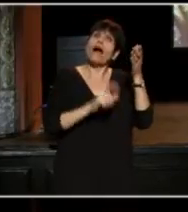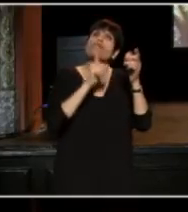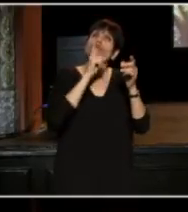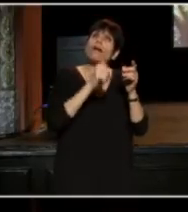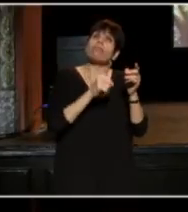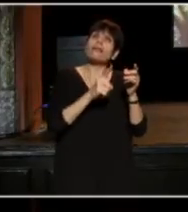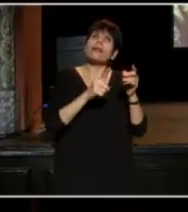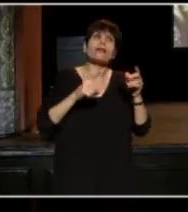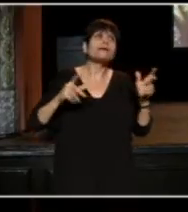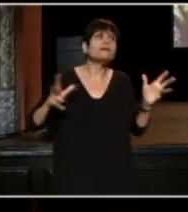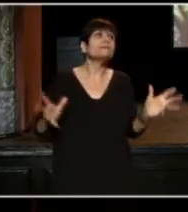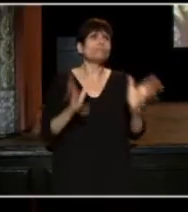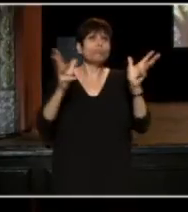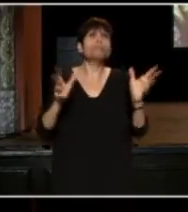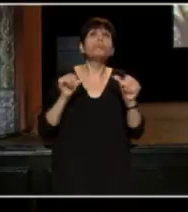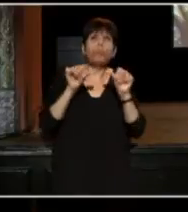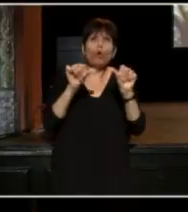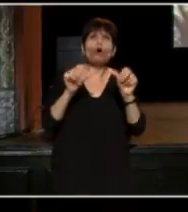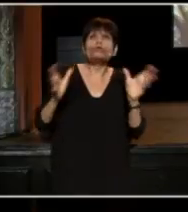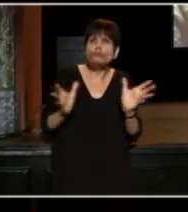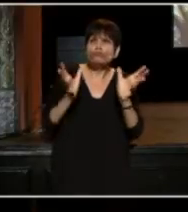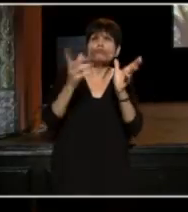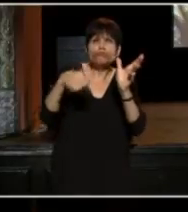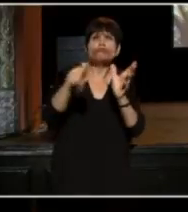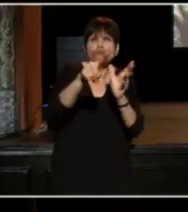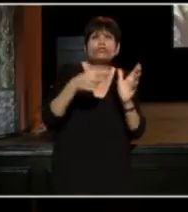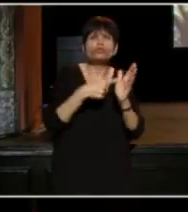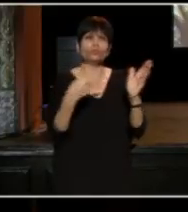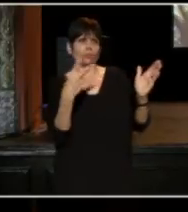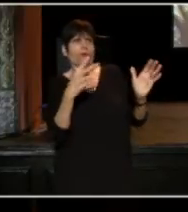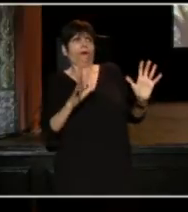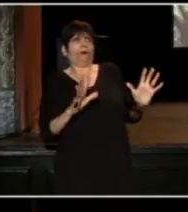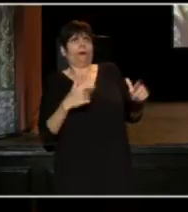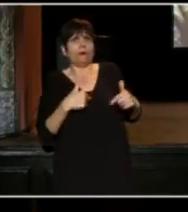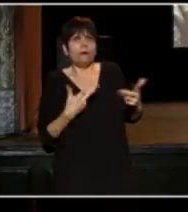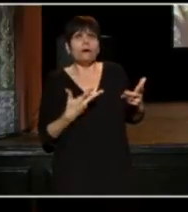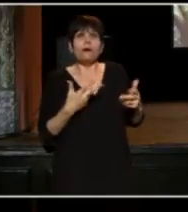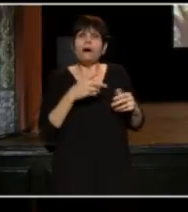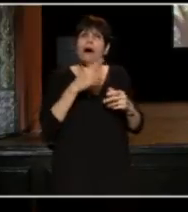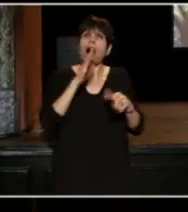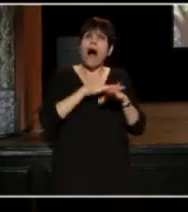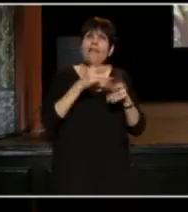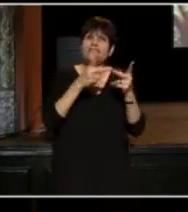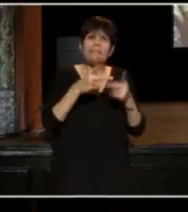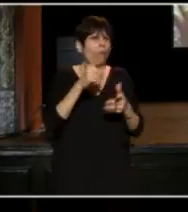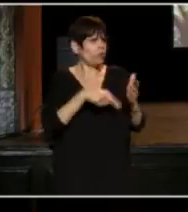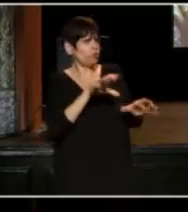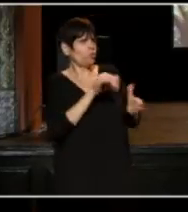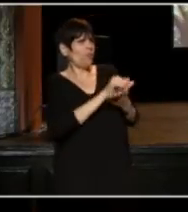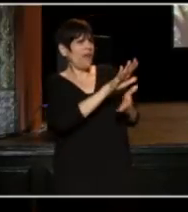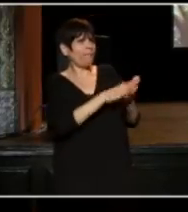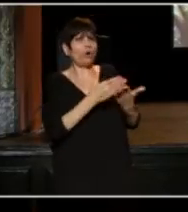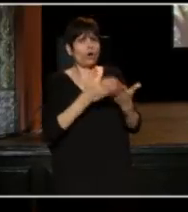to put public readers of the book on the spot, make them ask the question, like, "Hey, what the hell are you doing with that book?"